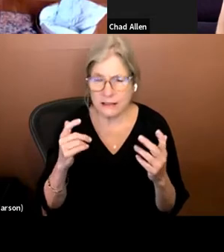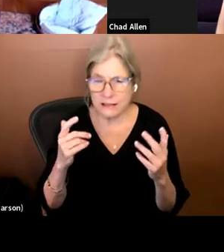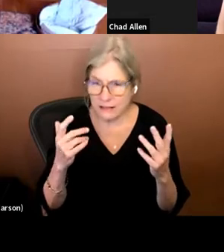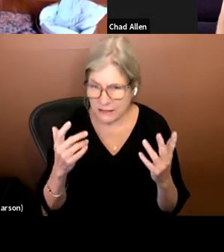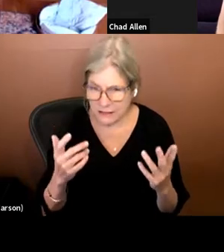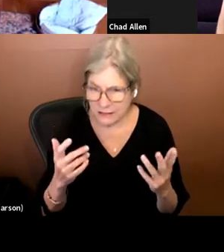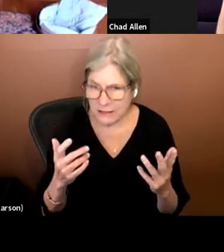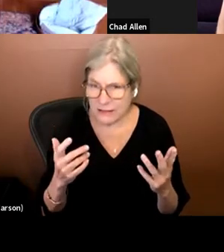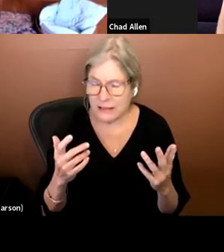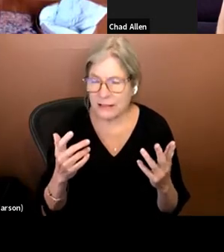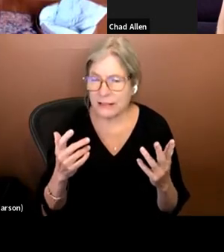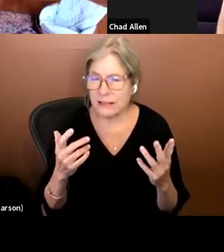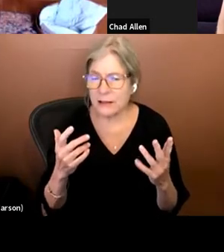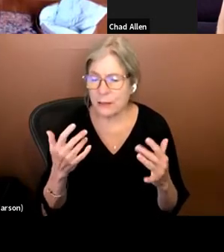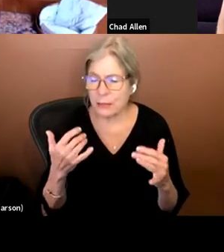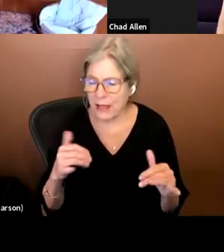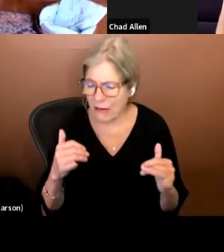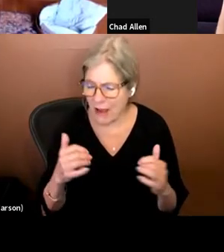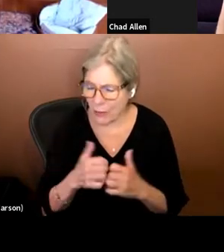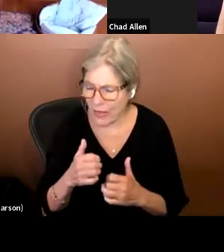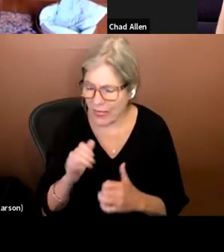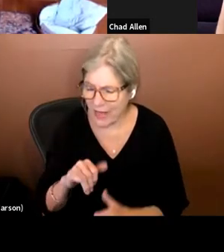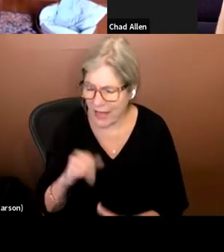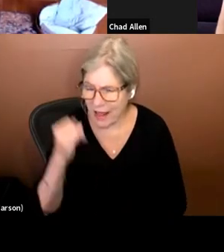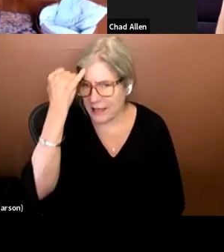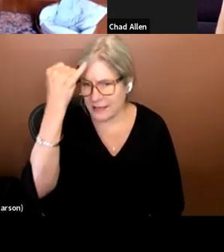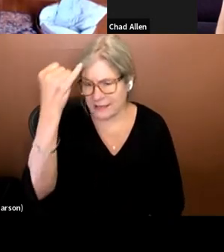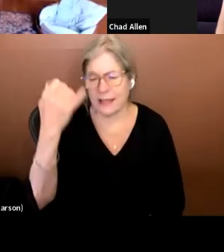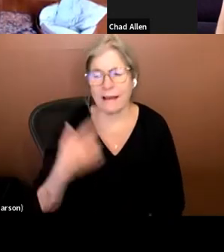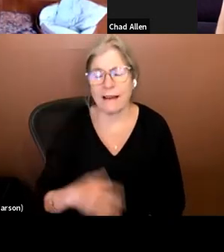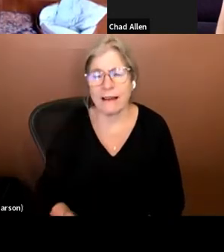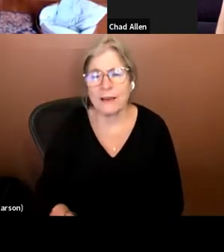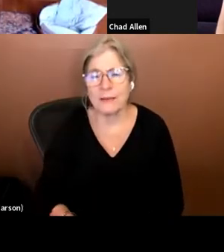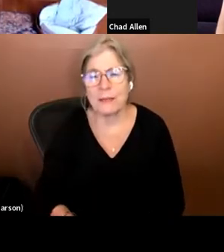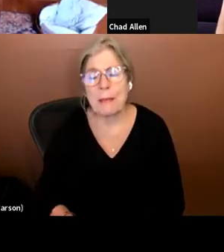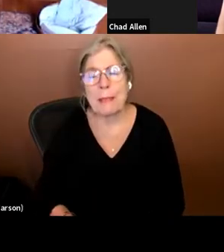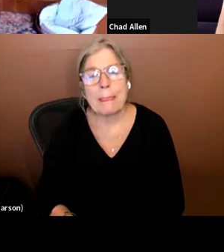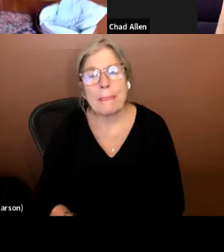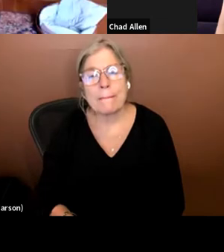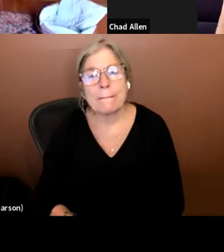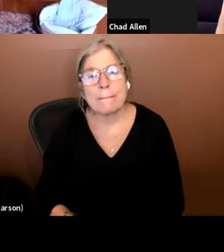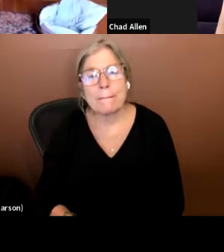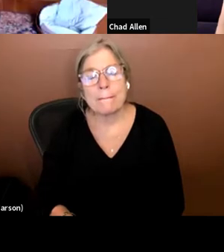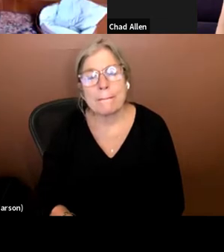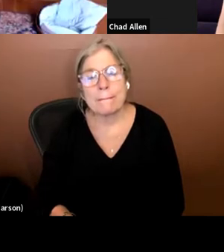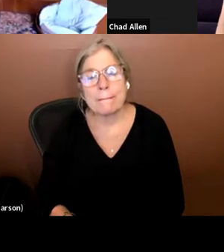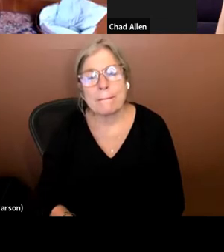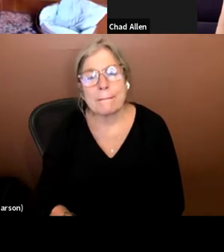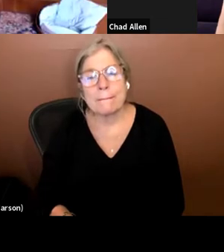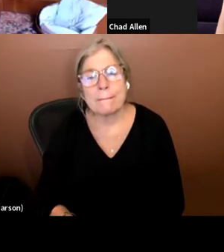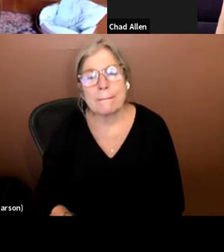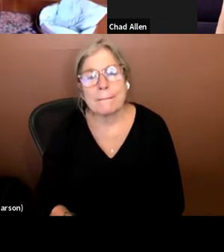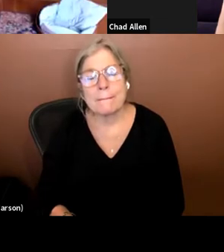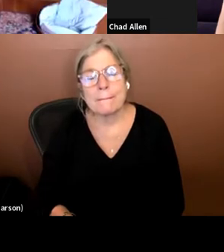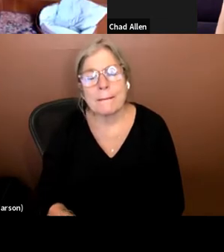around with that idea myself. So I also used to play a lot of dungeons and